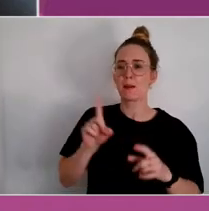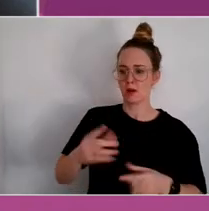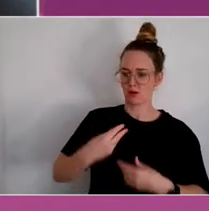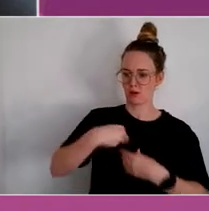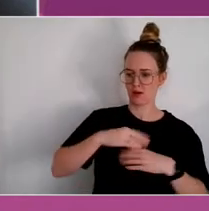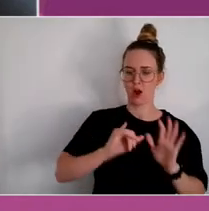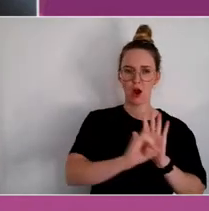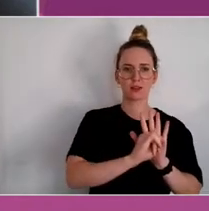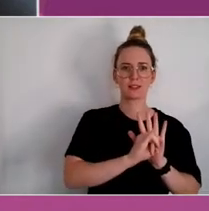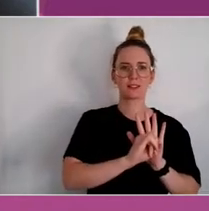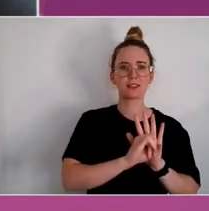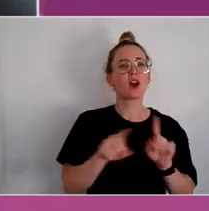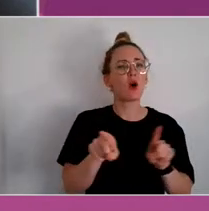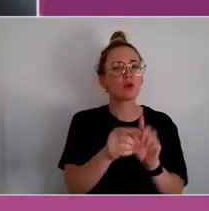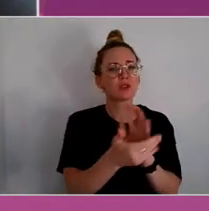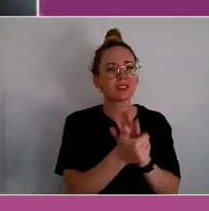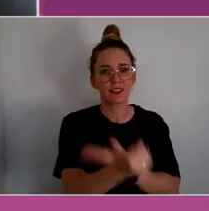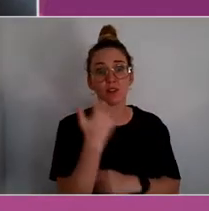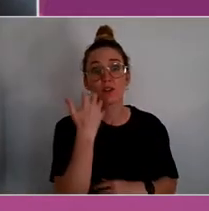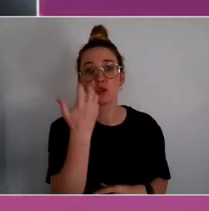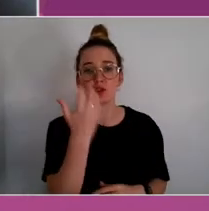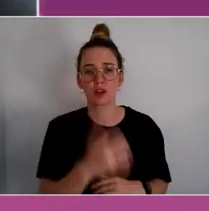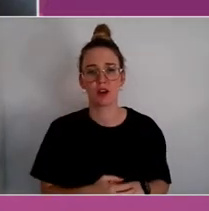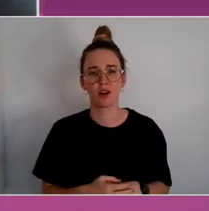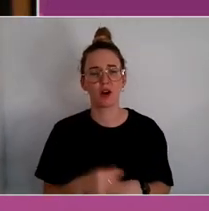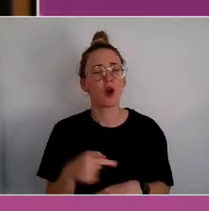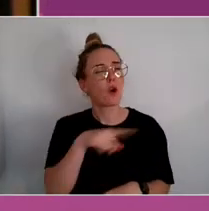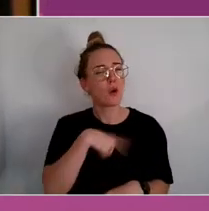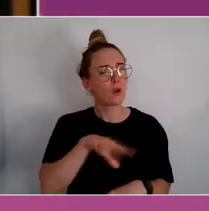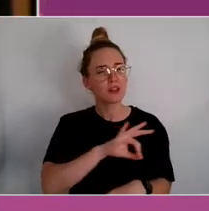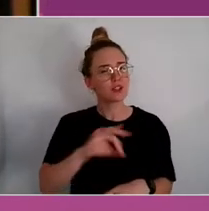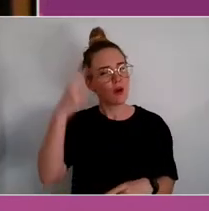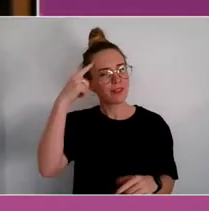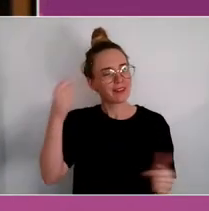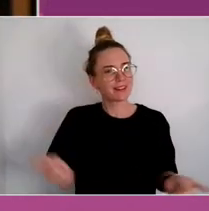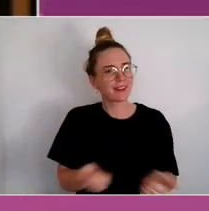I mean, I don't think we reflect enough on the fact that young kids, being taught to